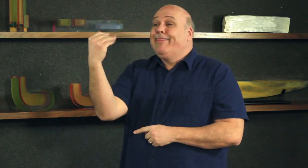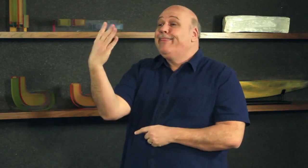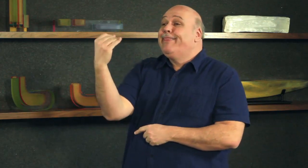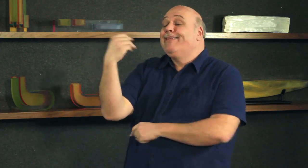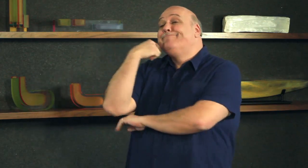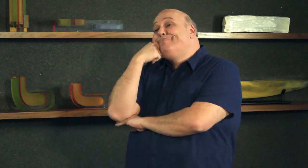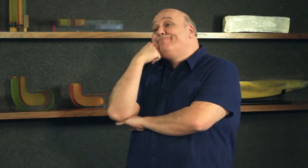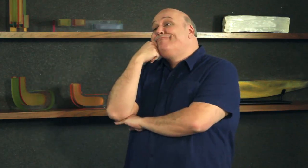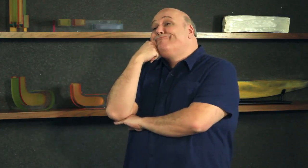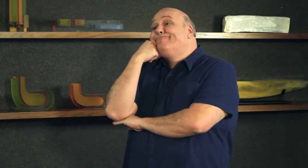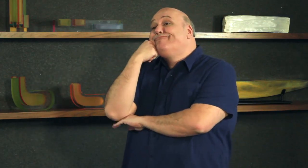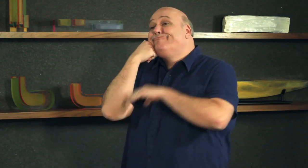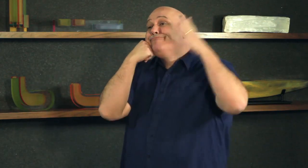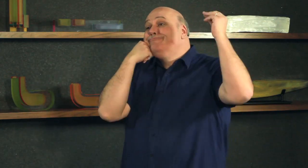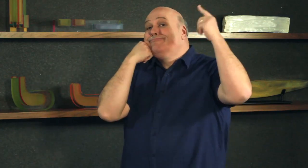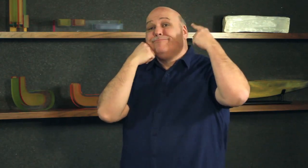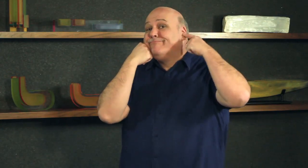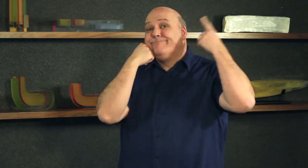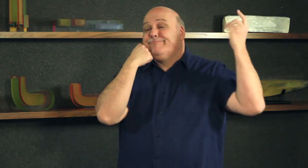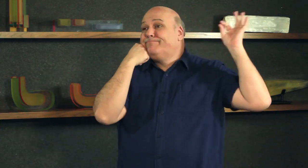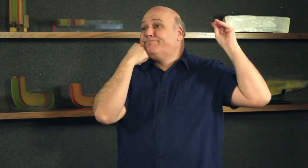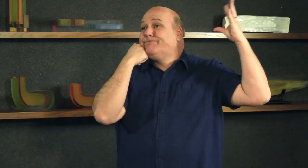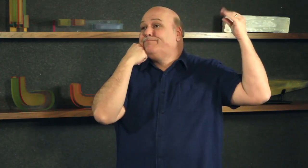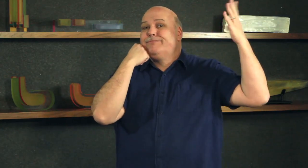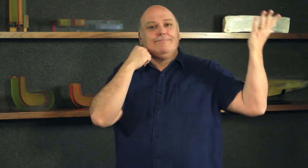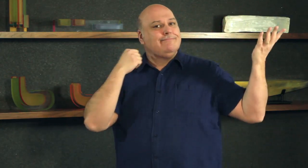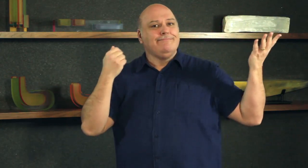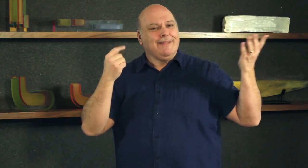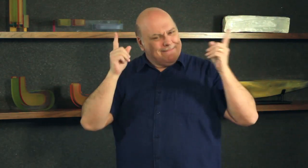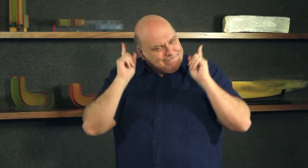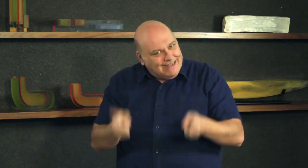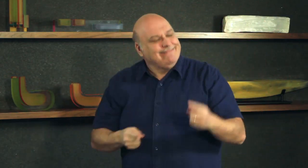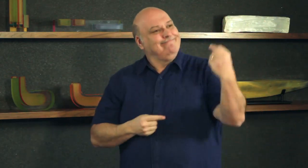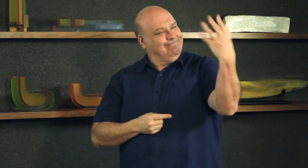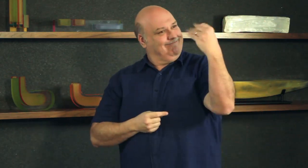to music with their headphones on. The flashing